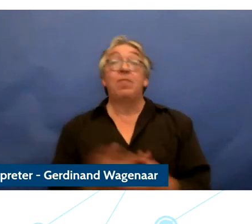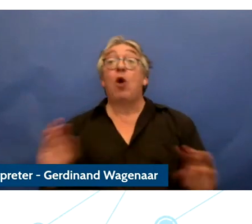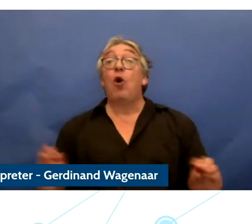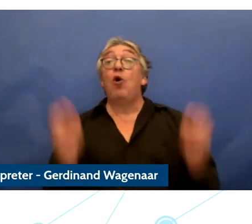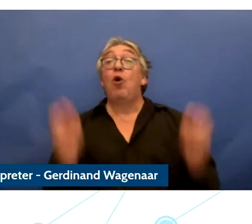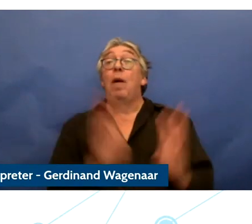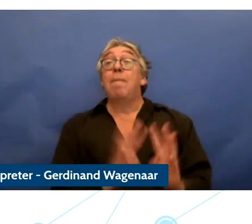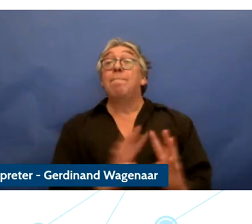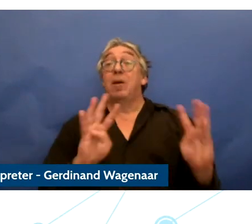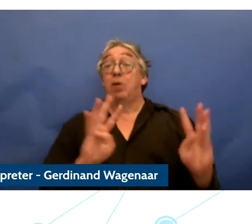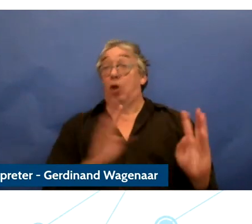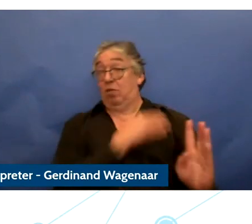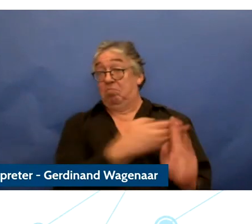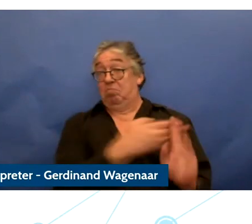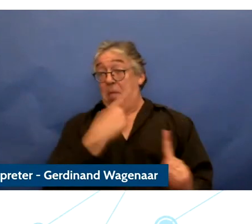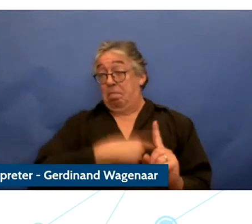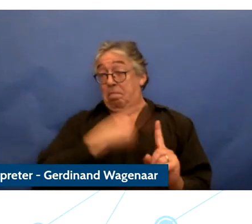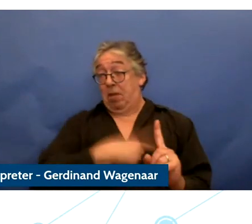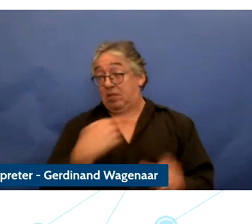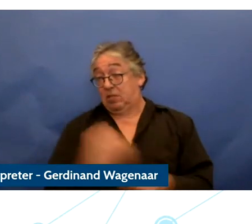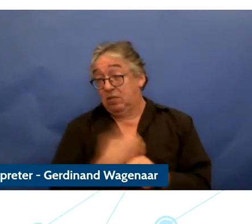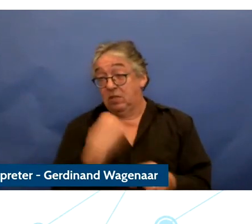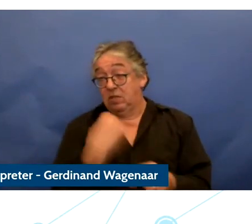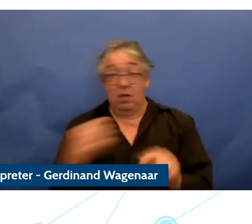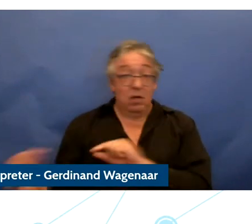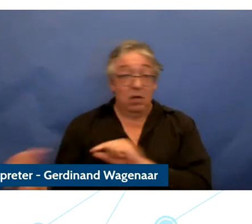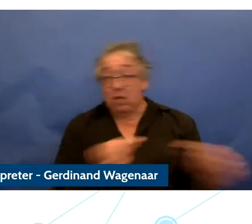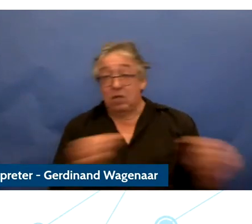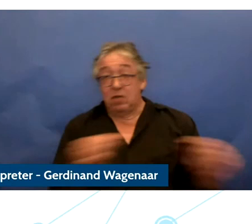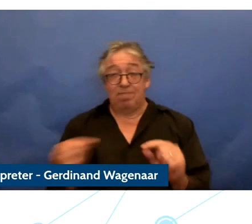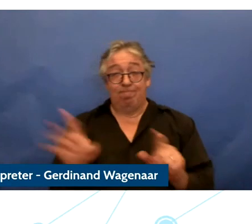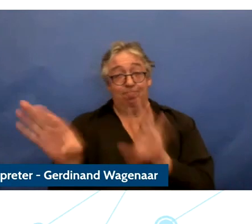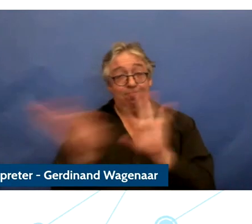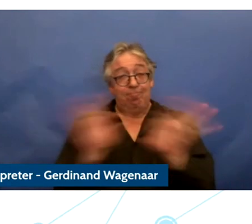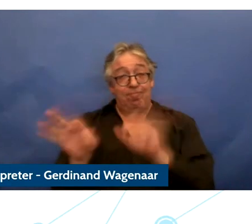working hard for the pass months discussioning the online environment